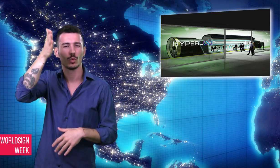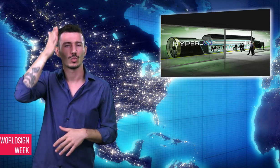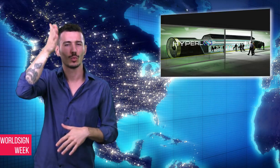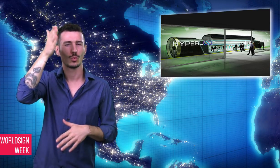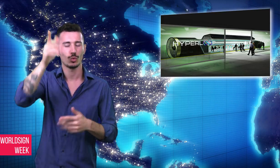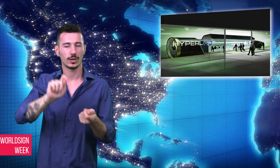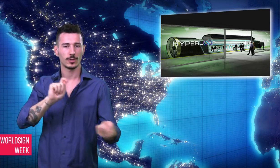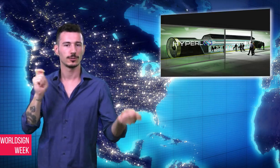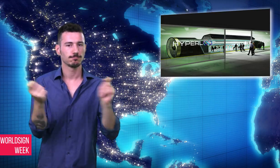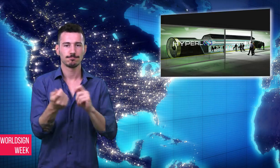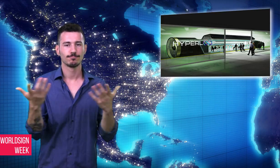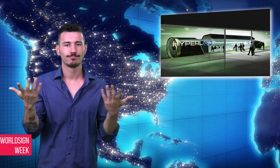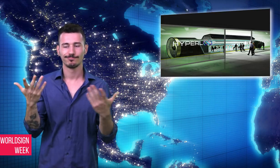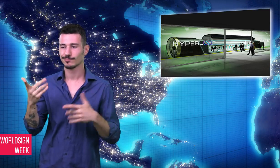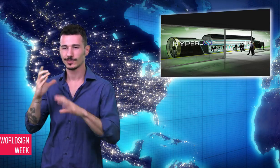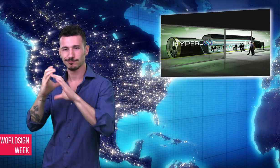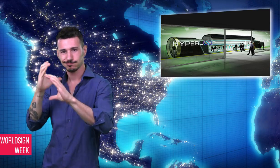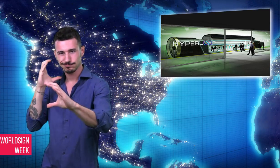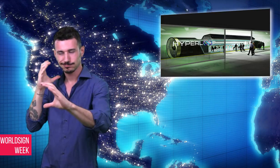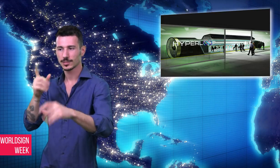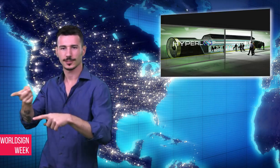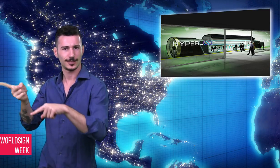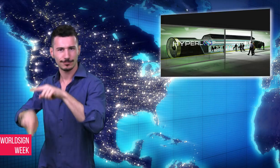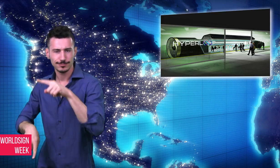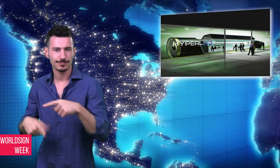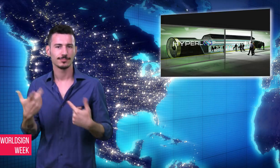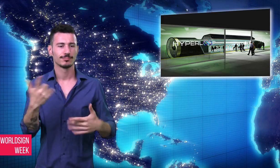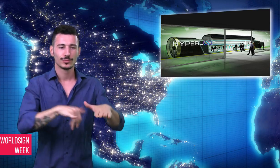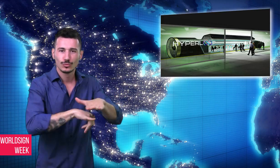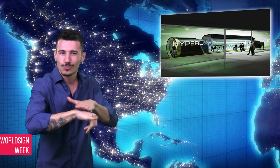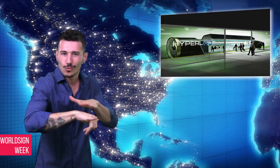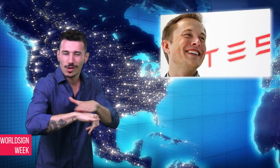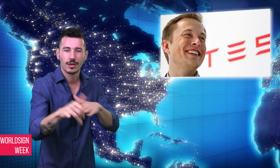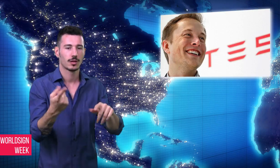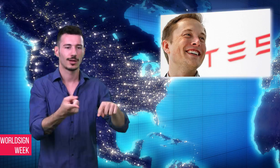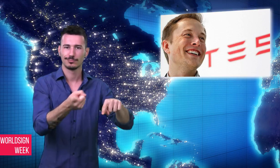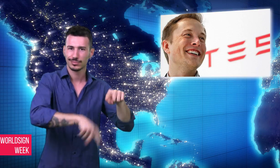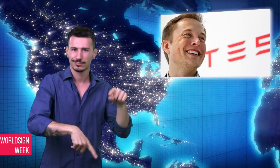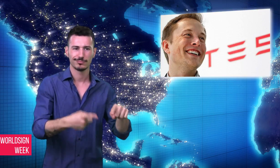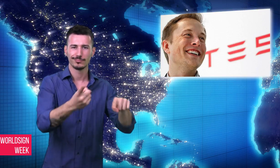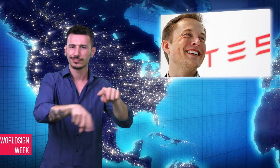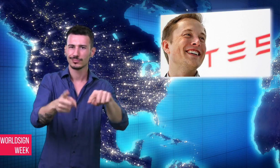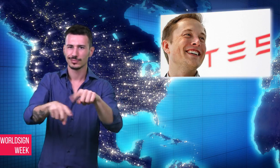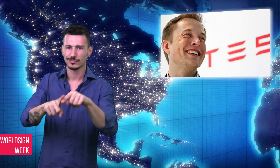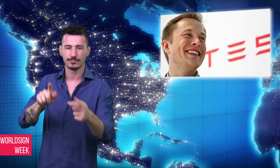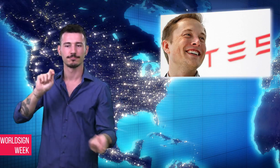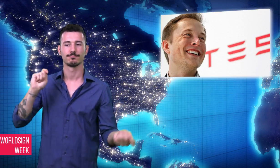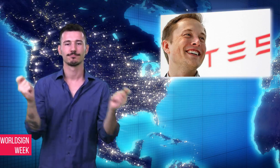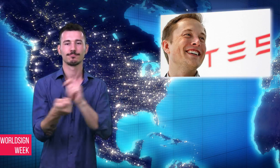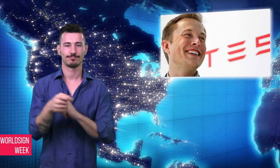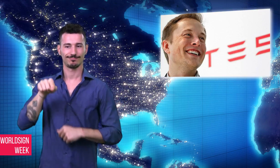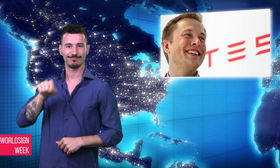It was the public’s first real view of being in the driver’s seat.